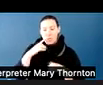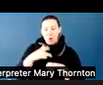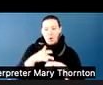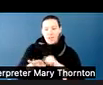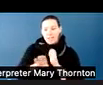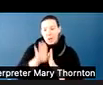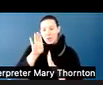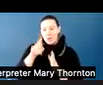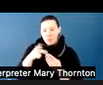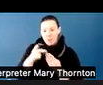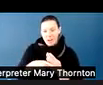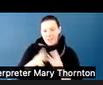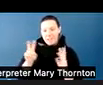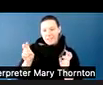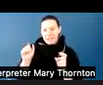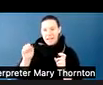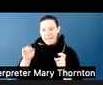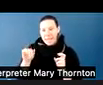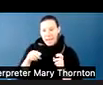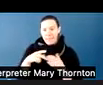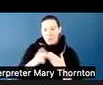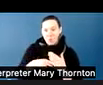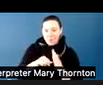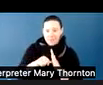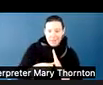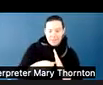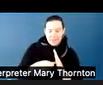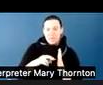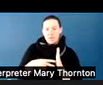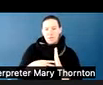I oversee the parent component. So it's for children that are under the age of six,